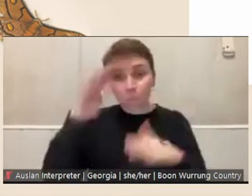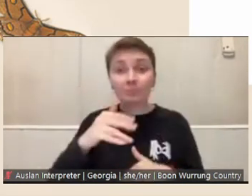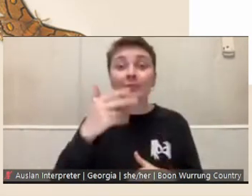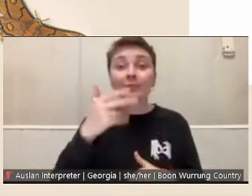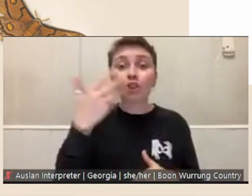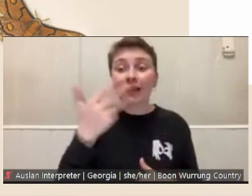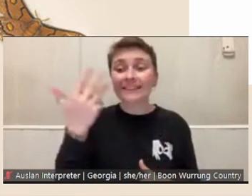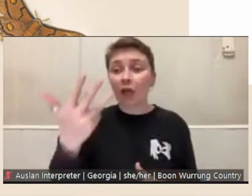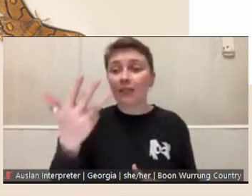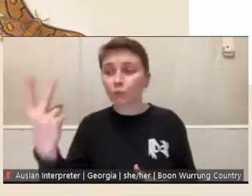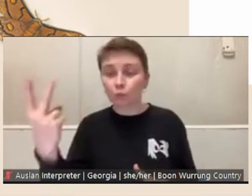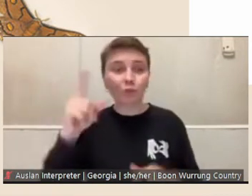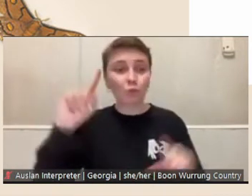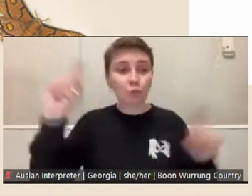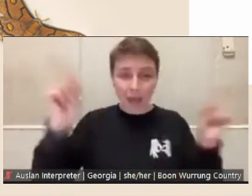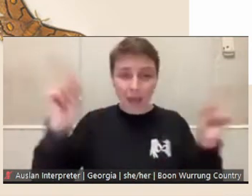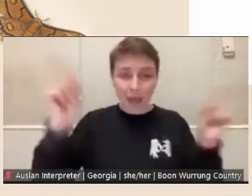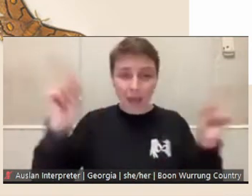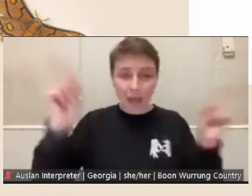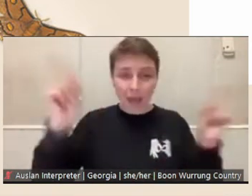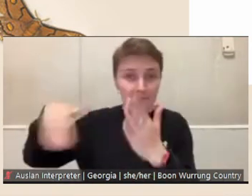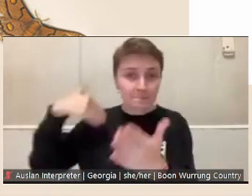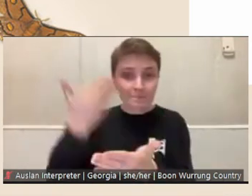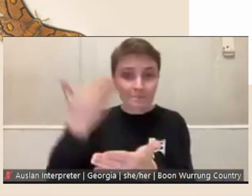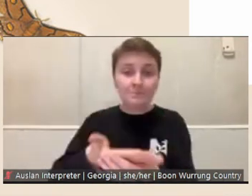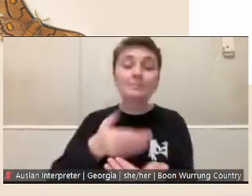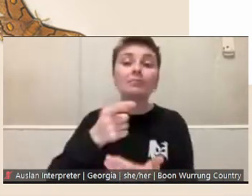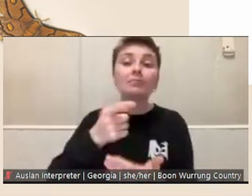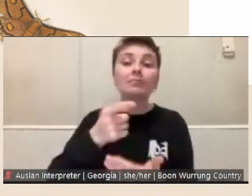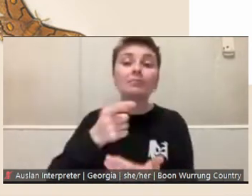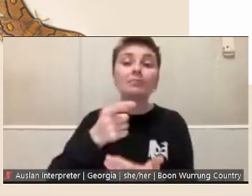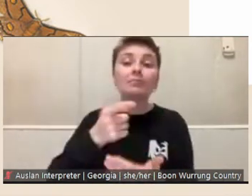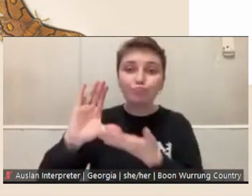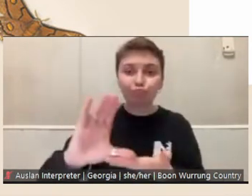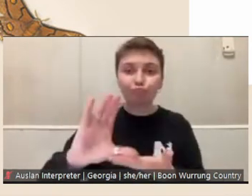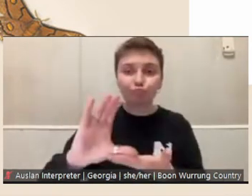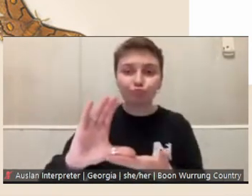Mora Fellowship is awarded with funds generously donated by supporters and with the incredible support,